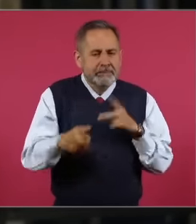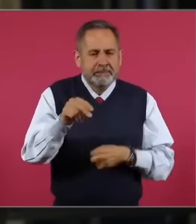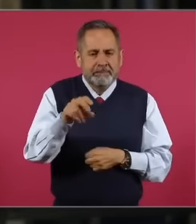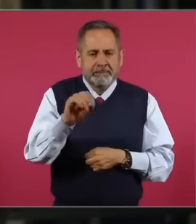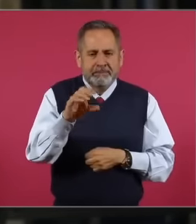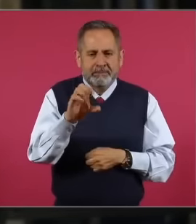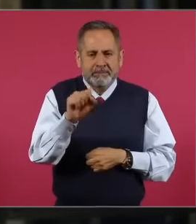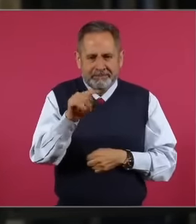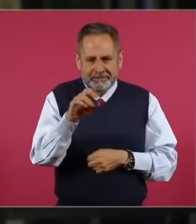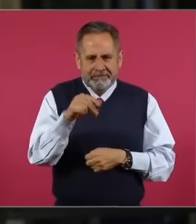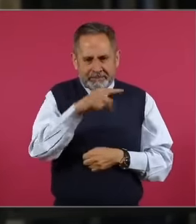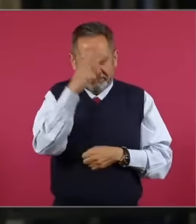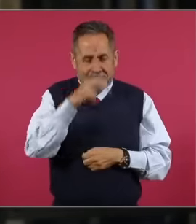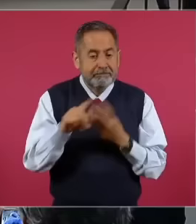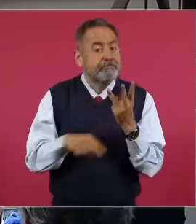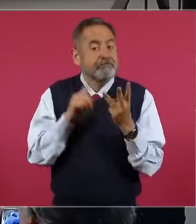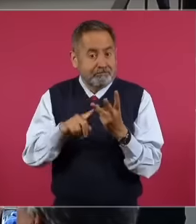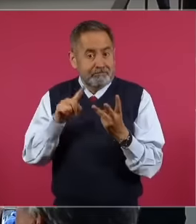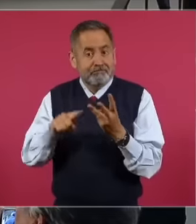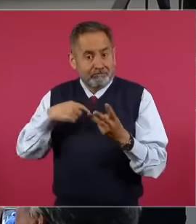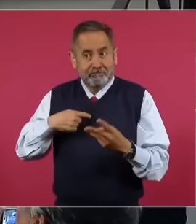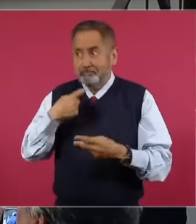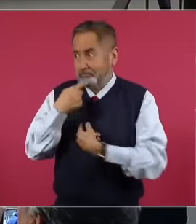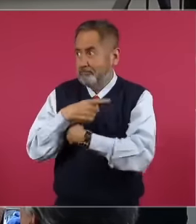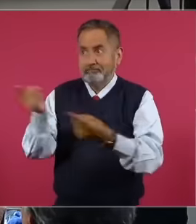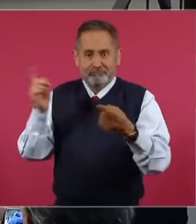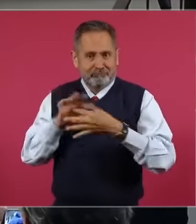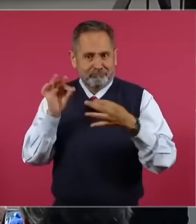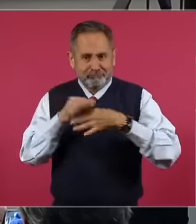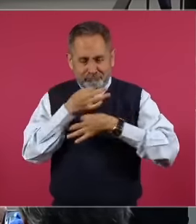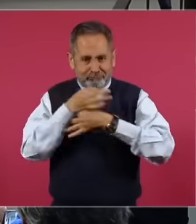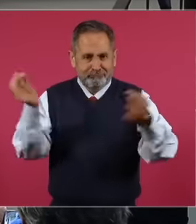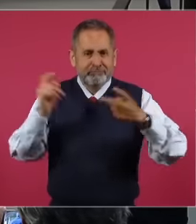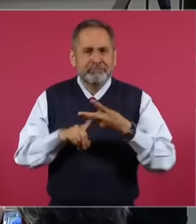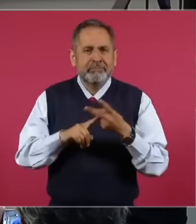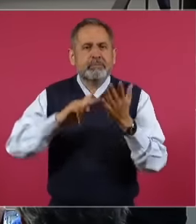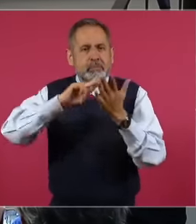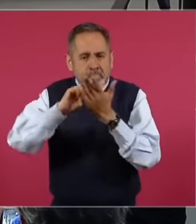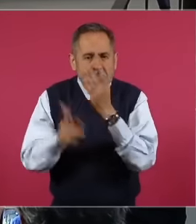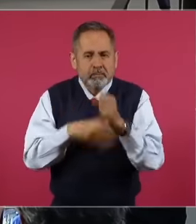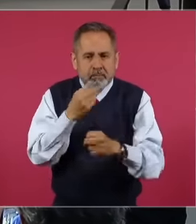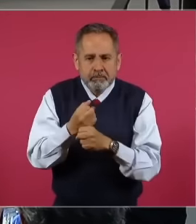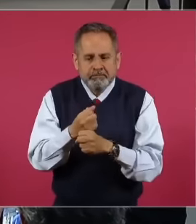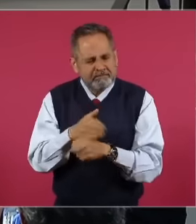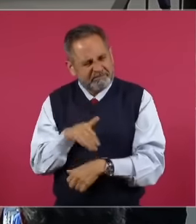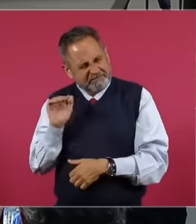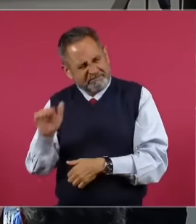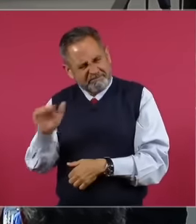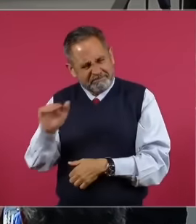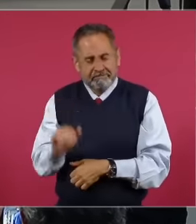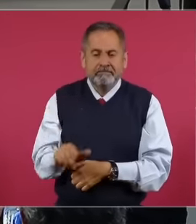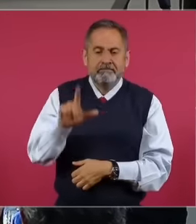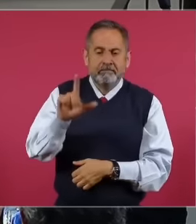Another aspect was the rehiring of light and power workers, an issue